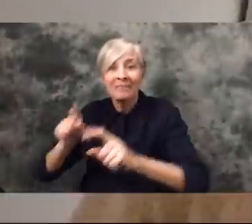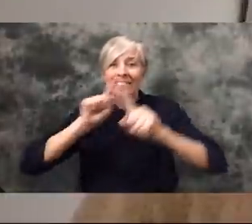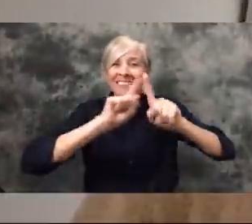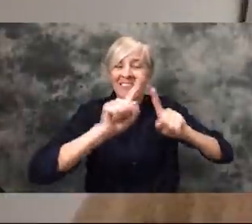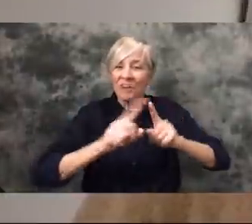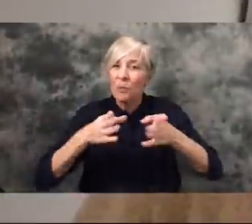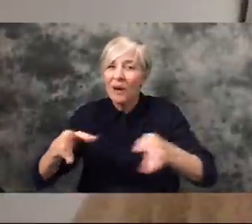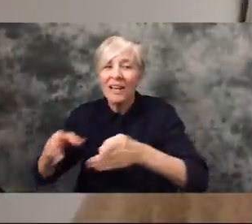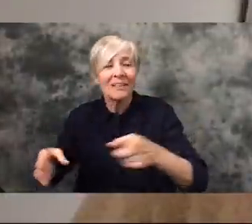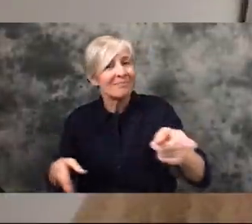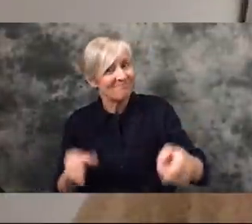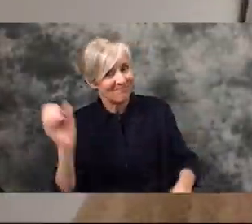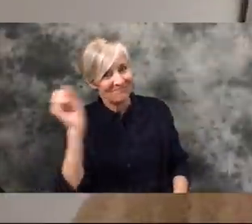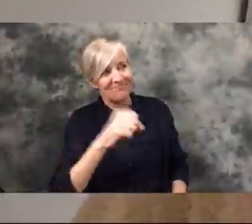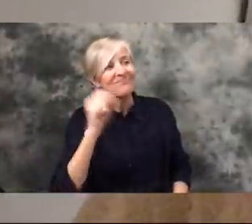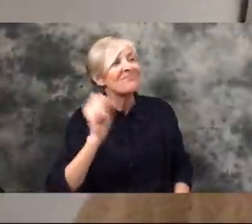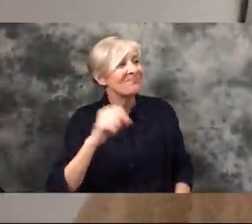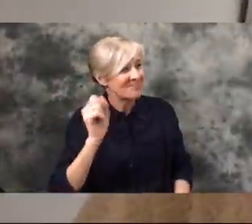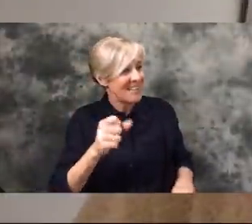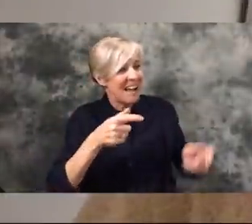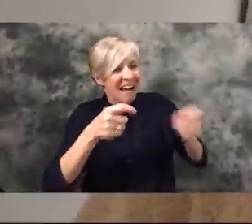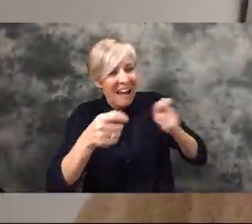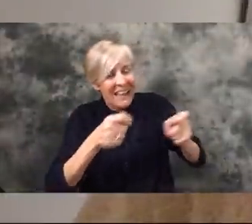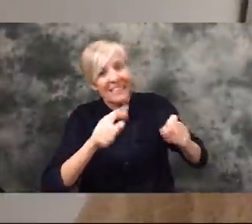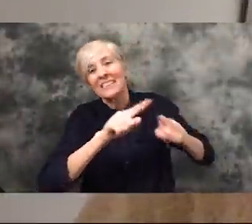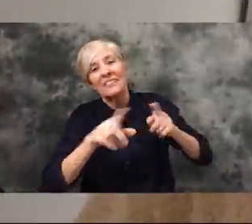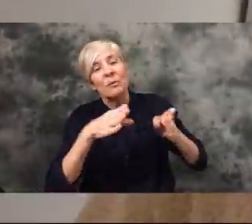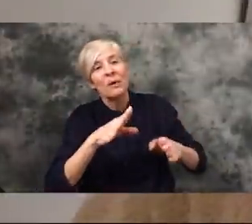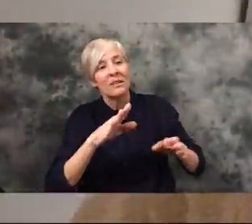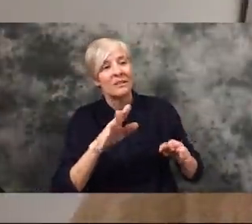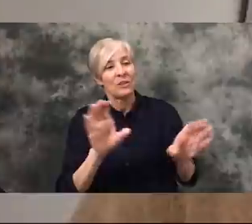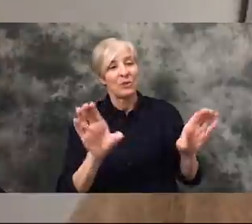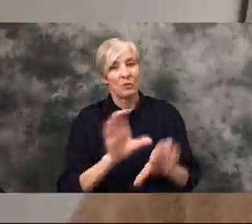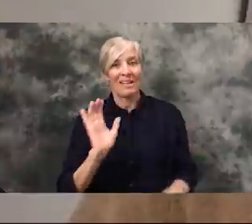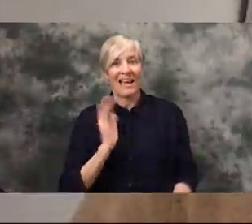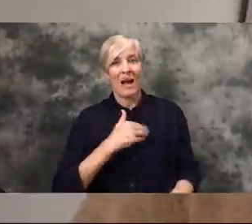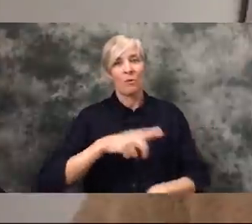Yeah. Navigating the waters of doing your part I think has